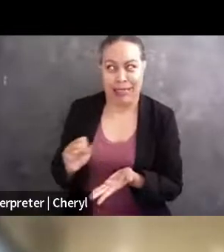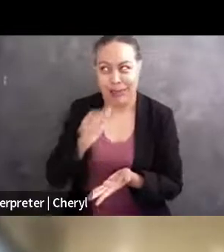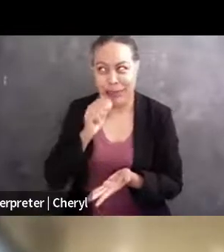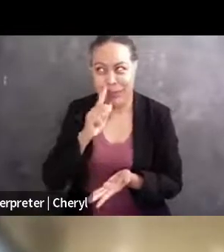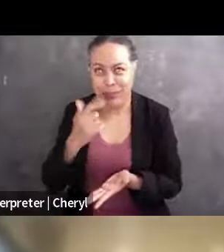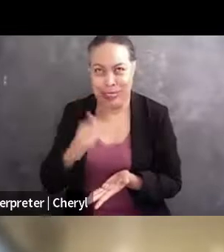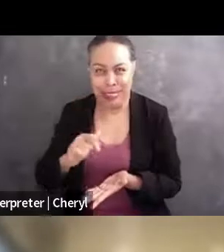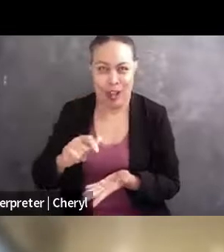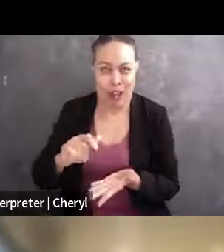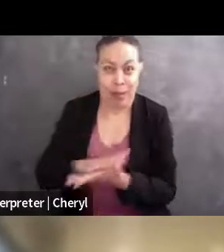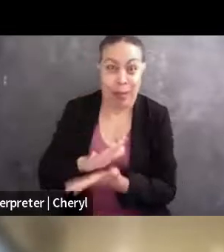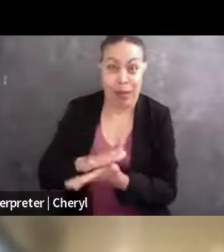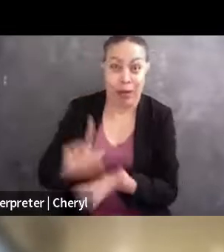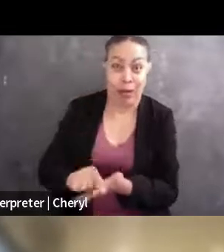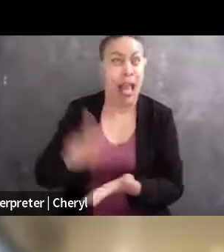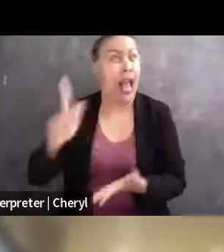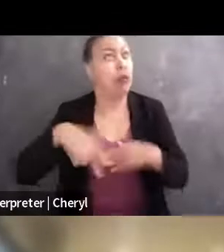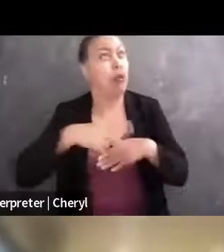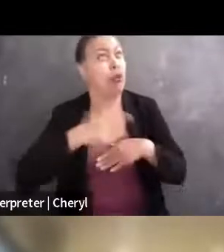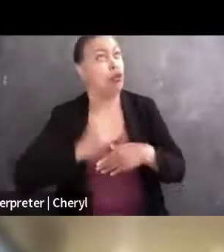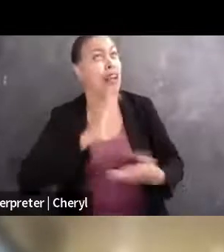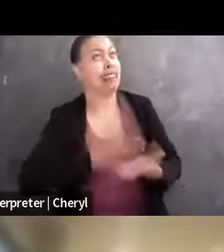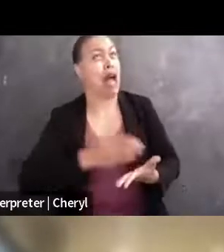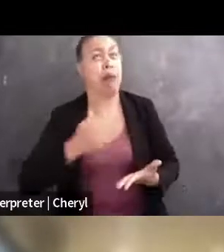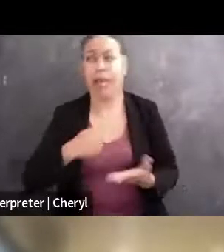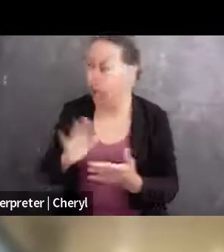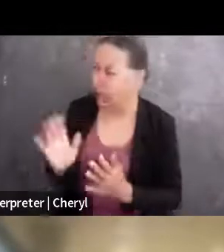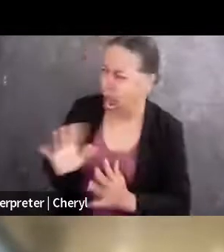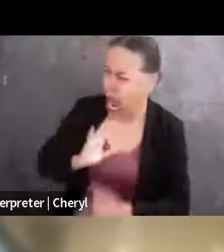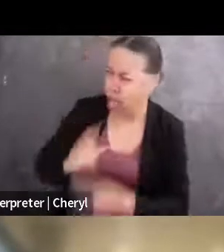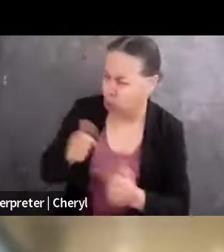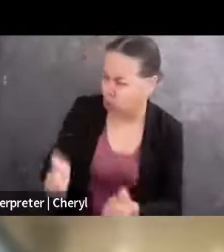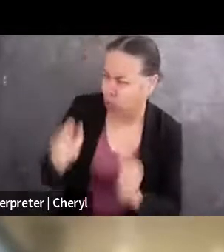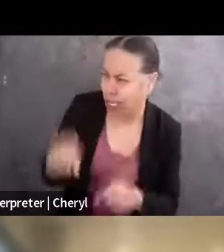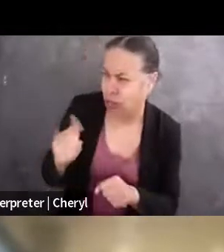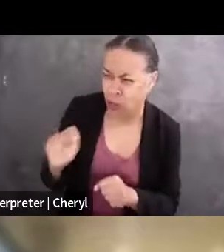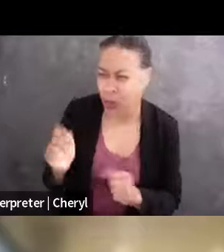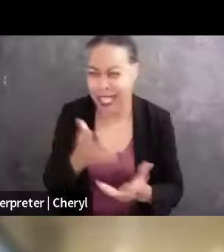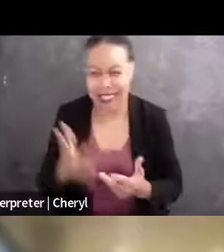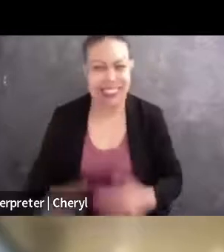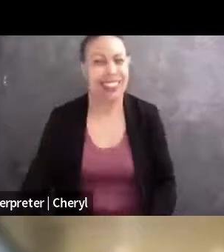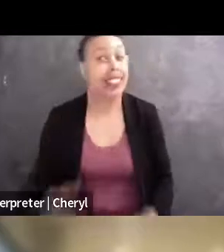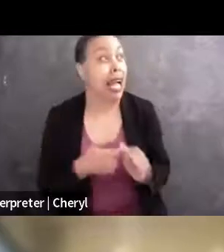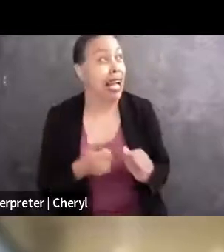and they're like, "The principal is trying to stop it," and you're like, "We got this." They're like running away with the phone, "The principal is trying to catch me."